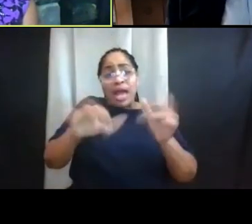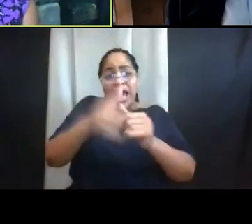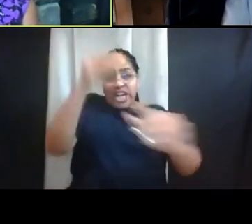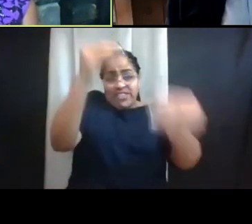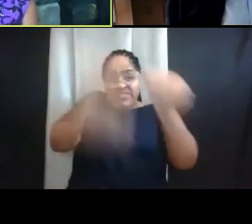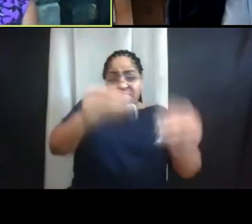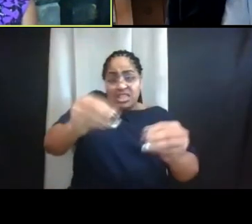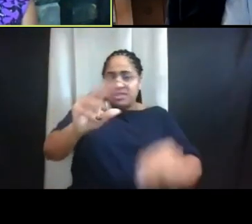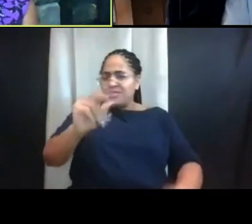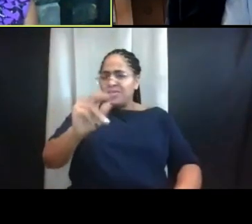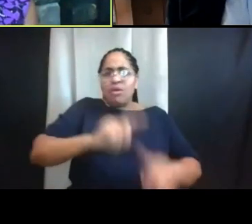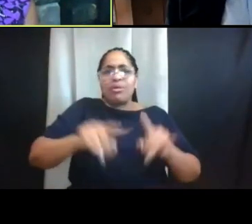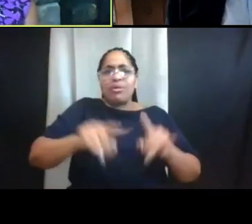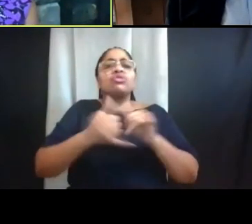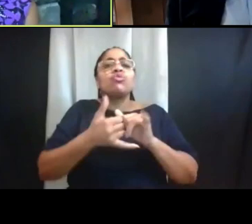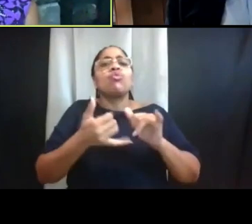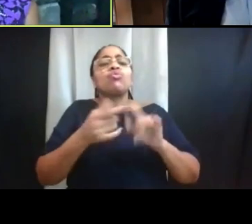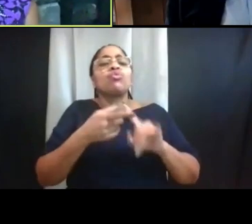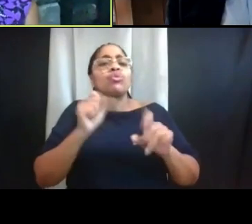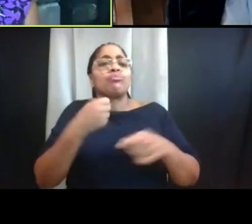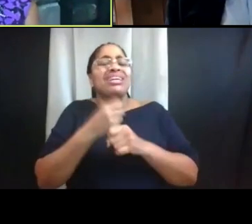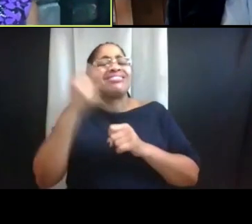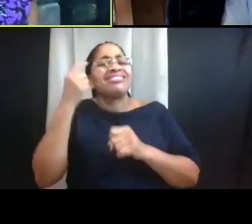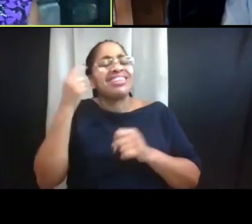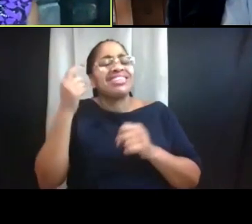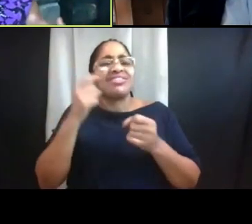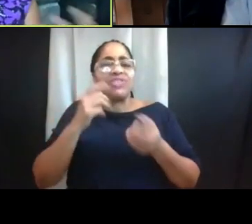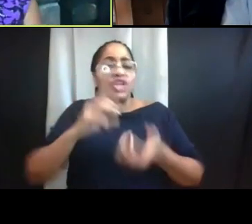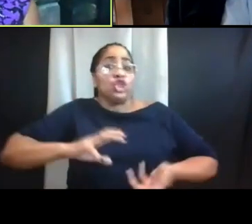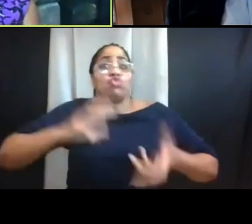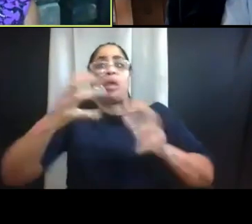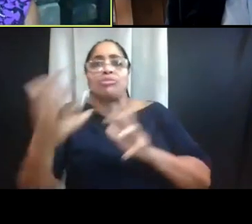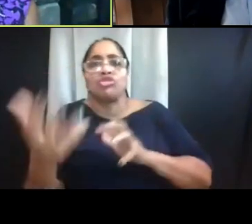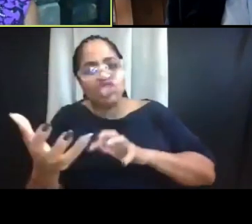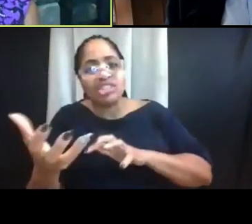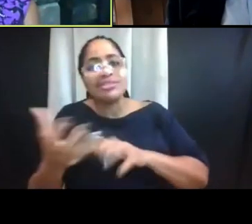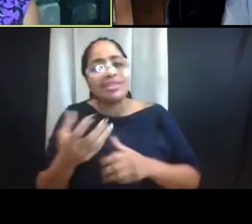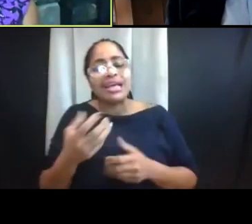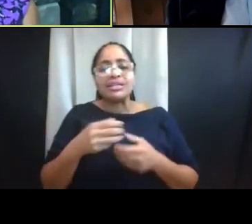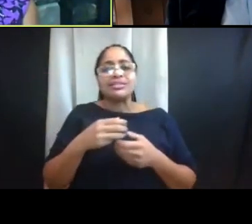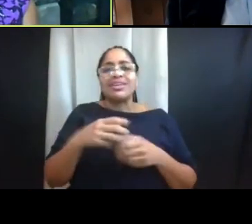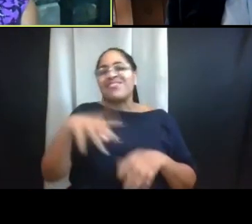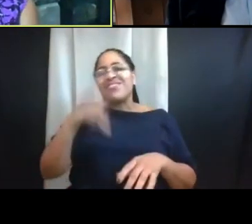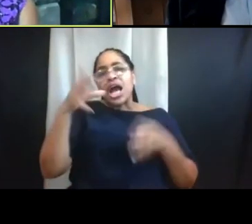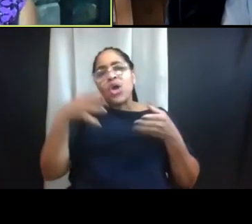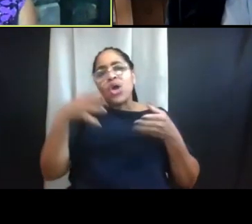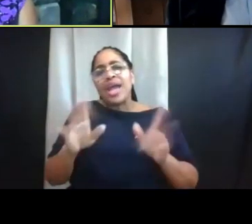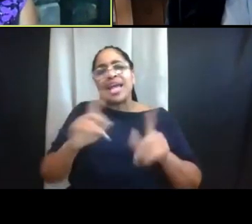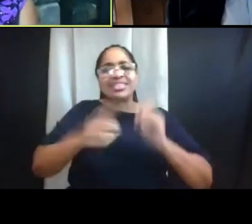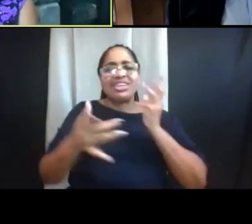to try and make sense of the disruption and I think to come up with ways and techniques to help.